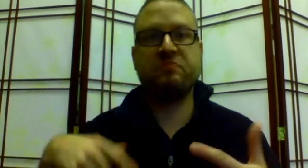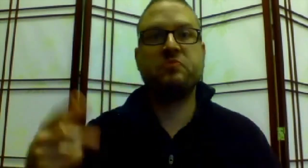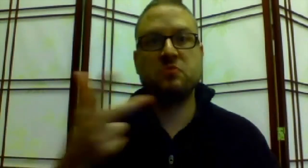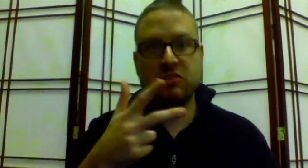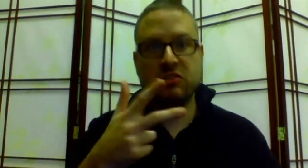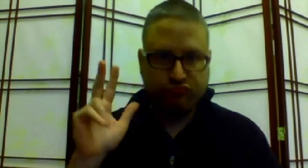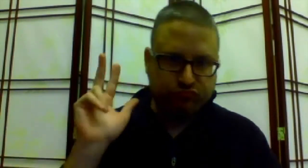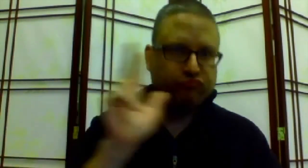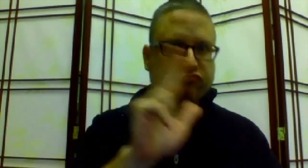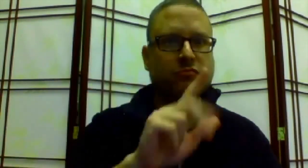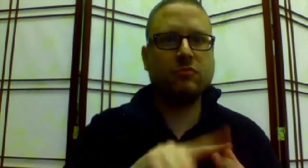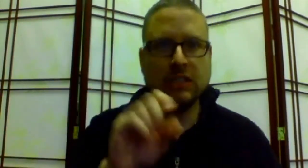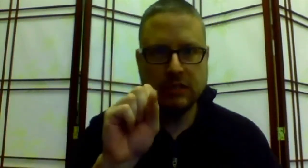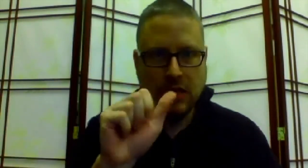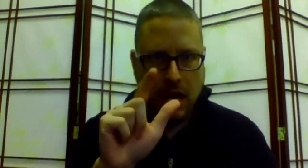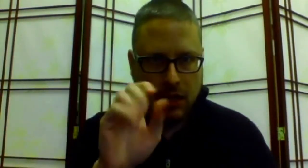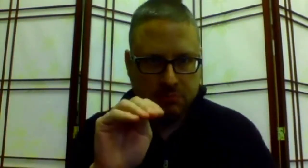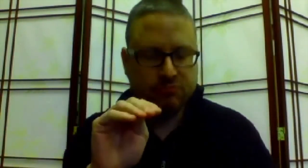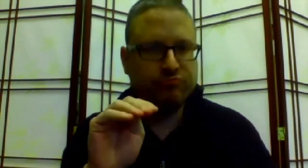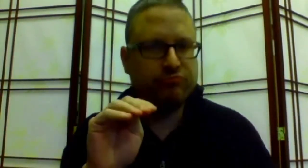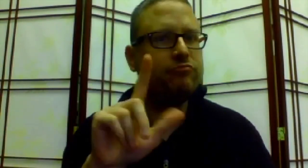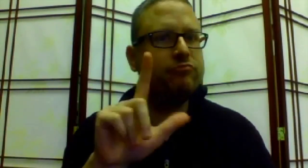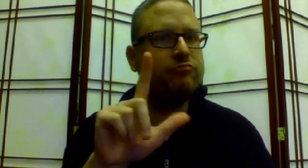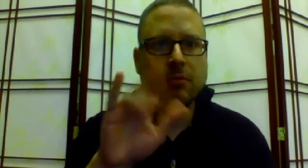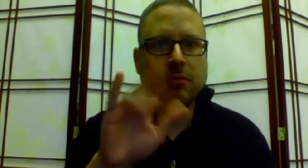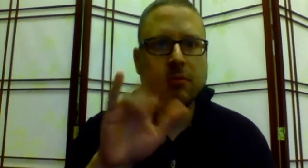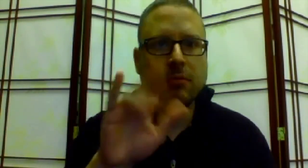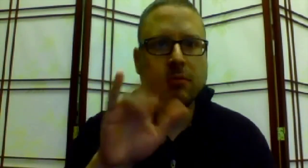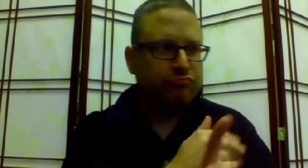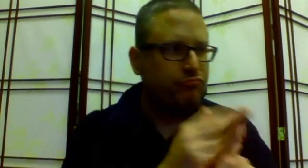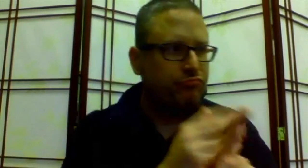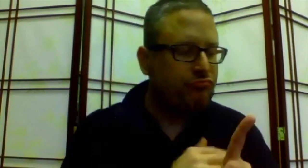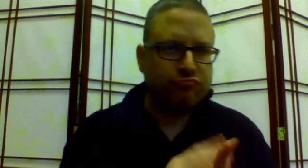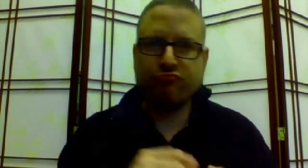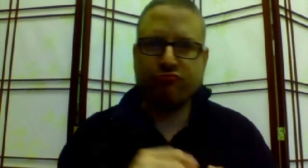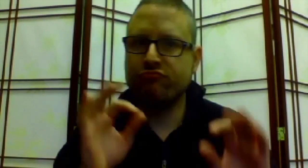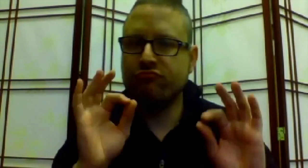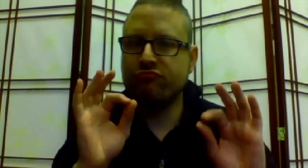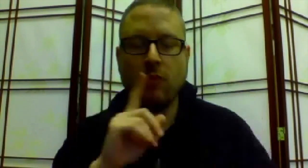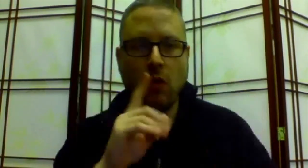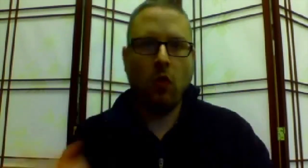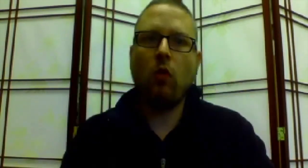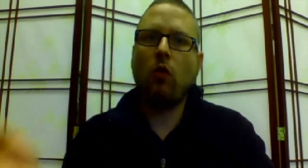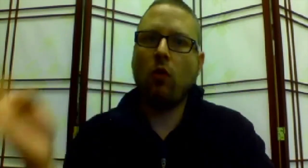went to Salem-- [video glitch] to lobby.